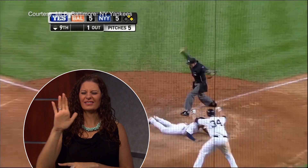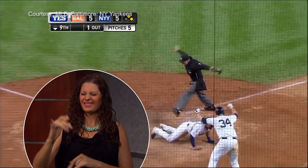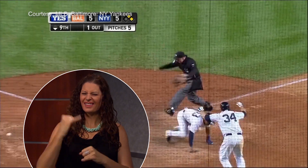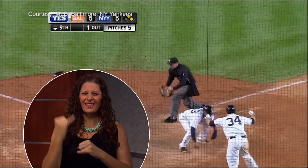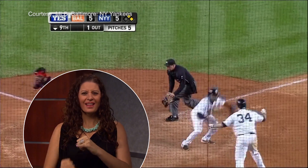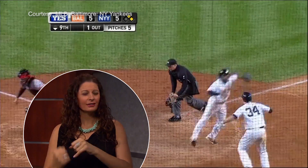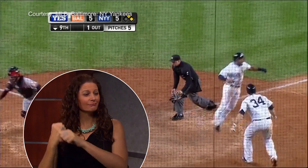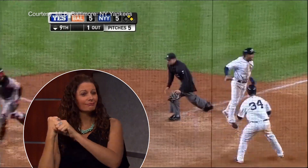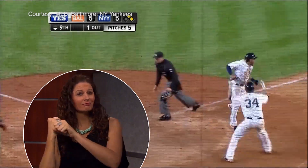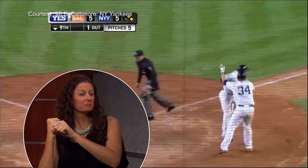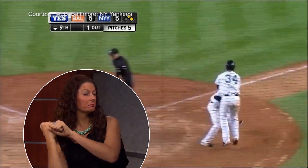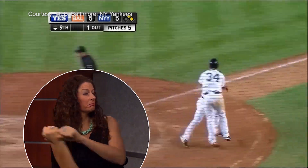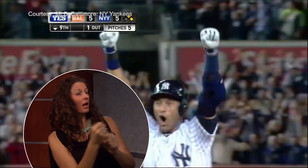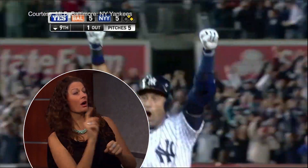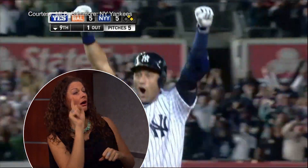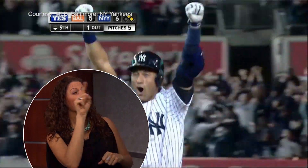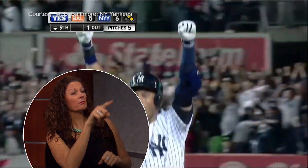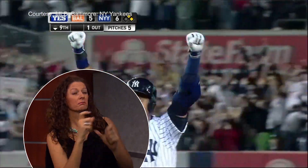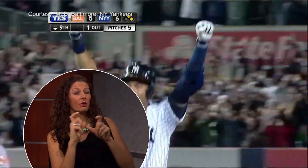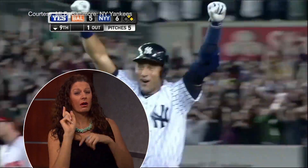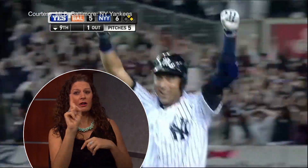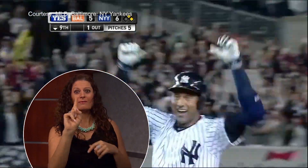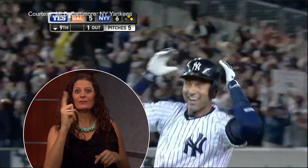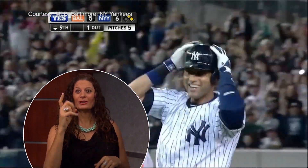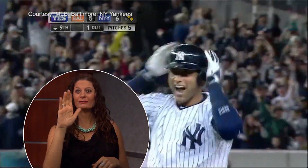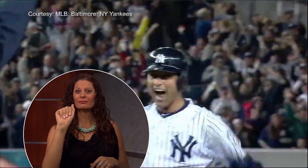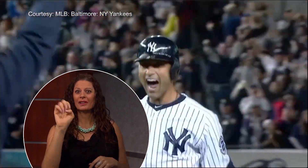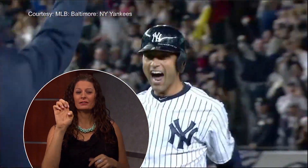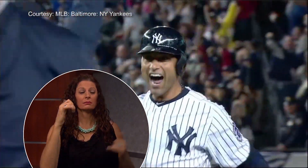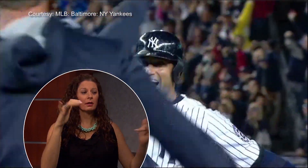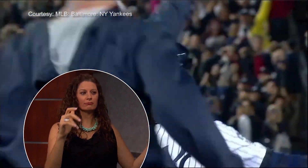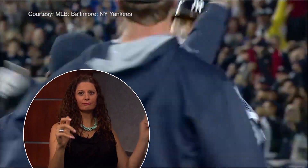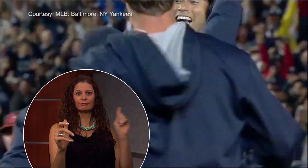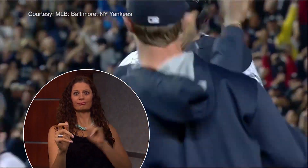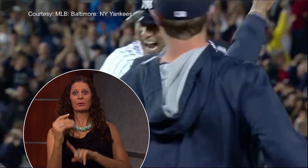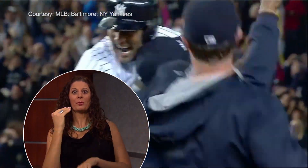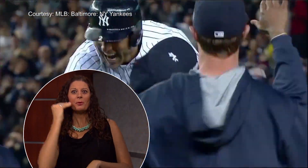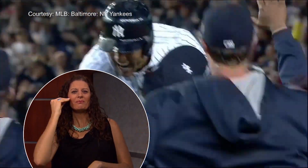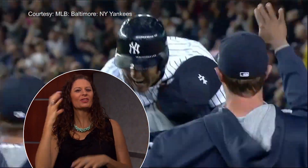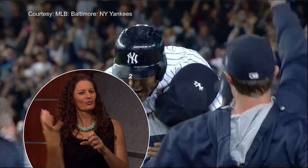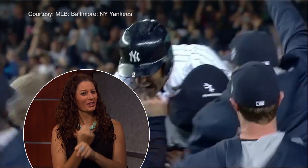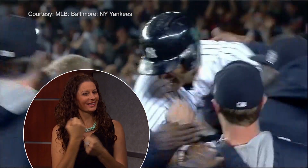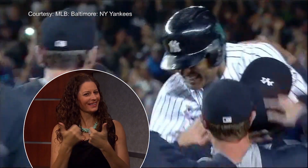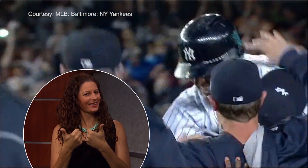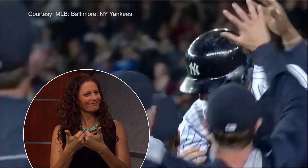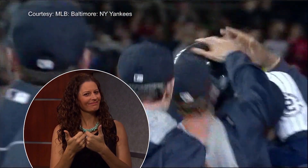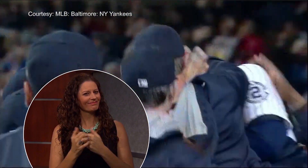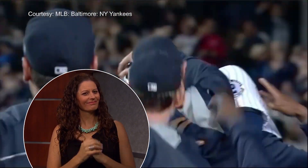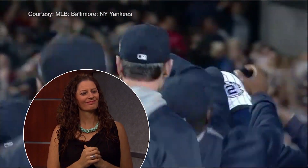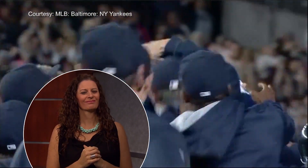and drove in a run that won the game in the 9th inning. He scored another RBI against